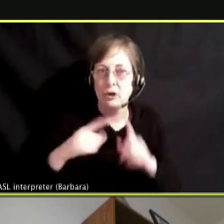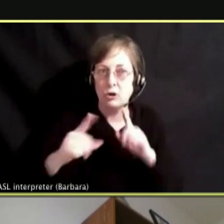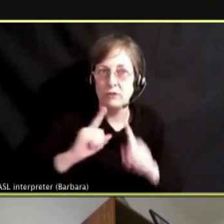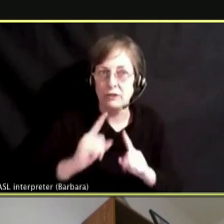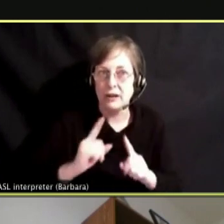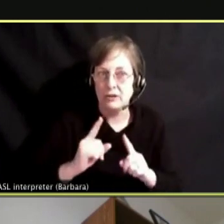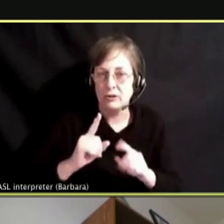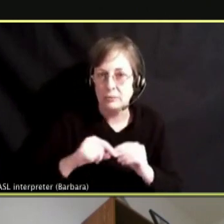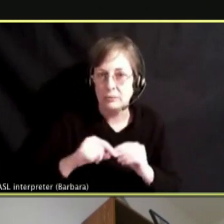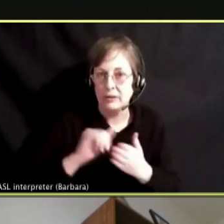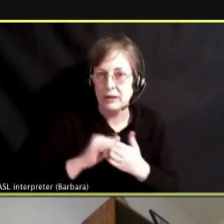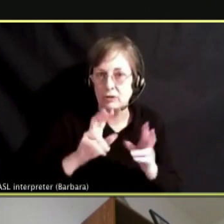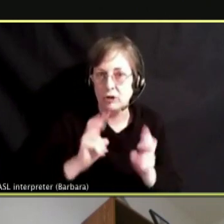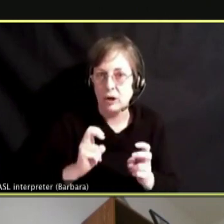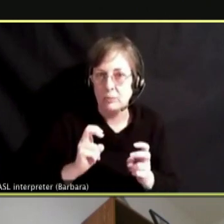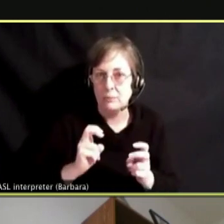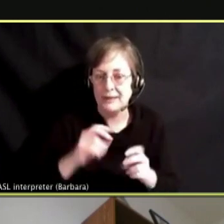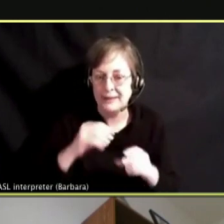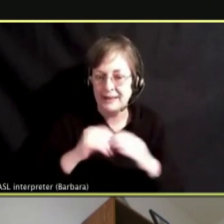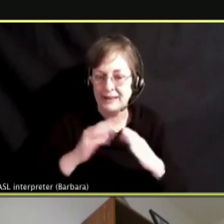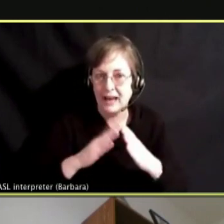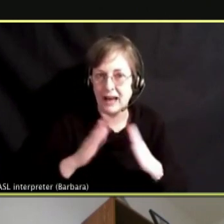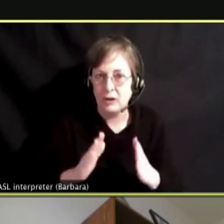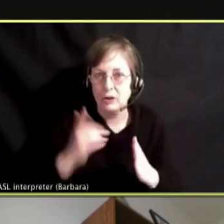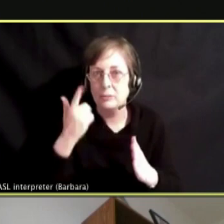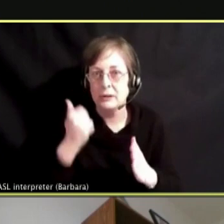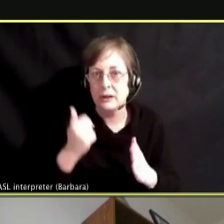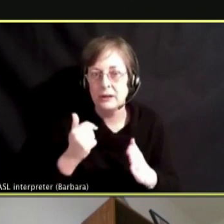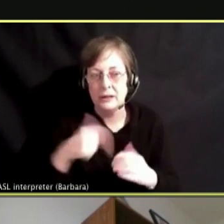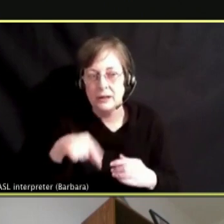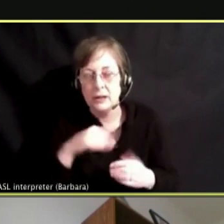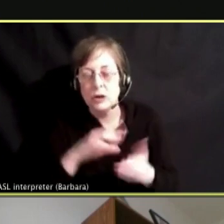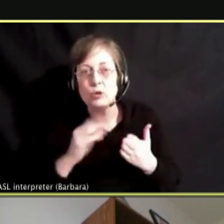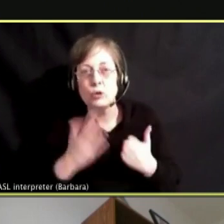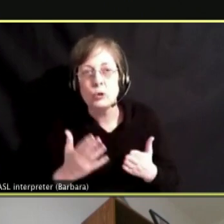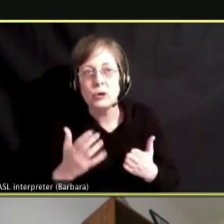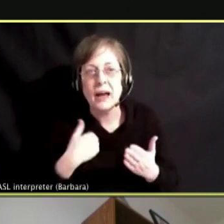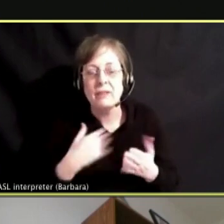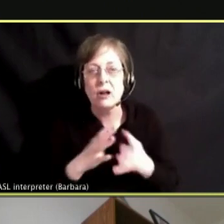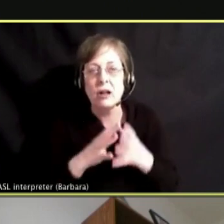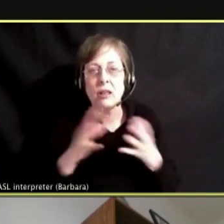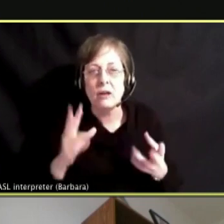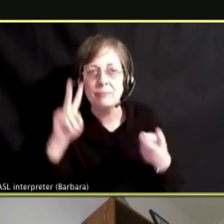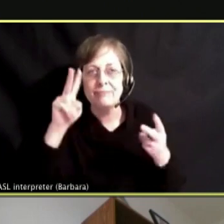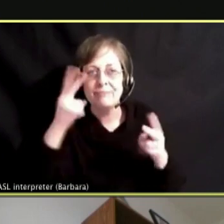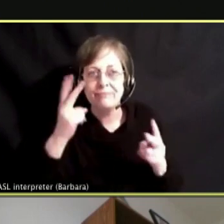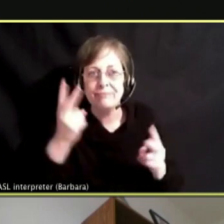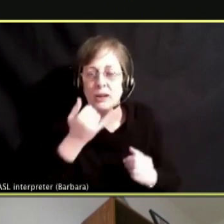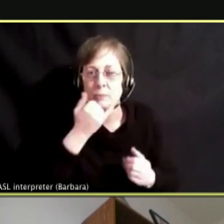THERE'S SO MUCH MISINFORMATION WITHIN STUDENT COMMUNITIES IN THE MEDIA.